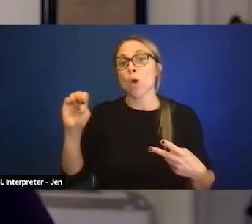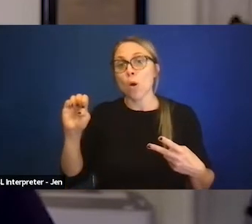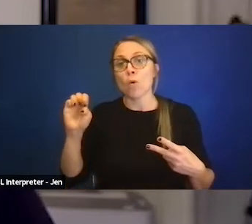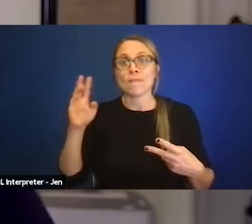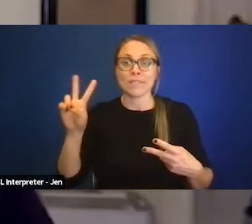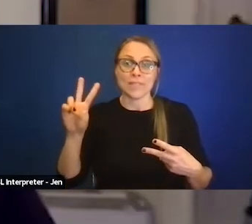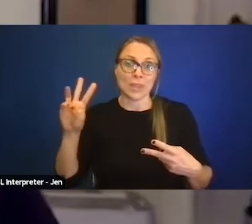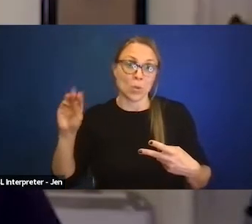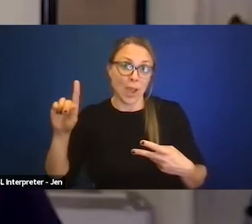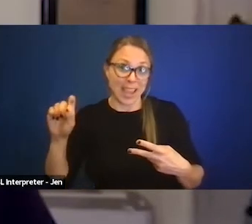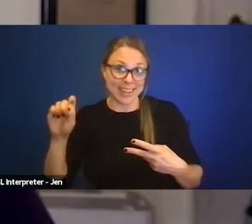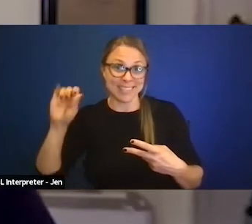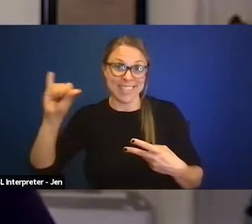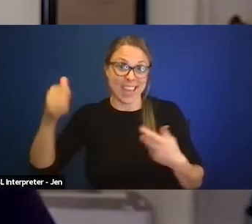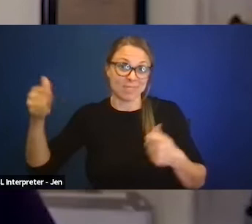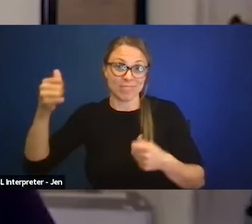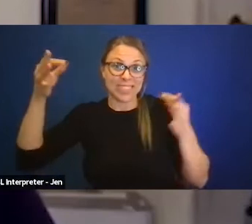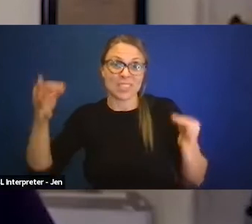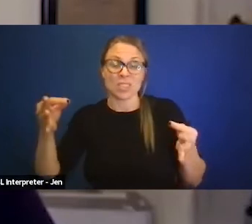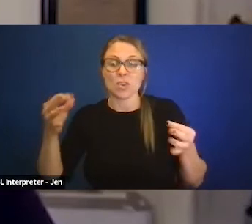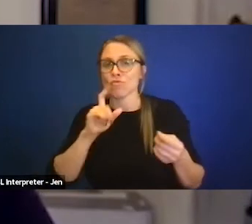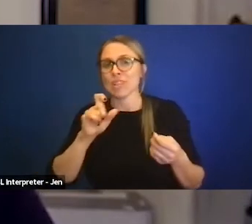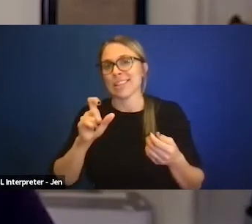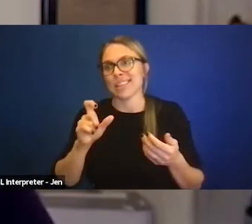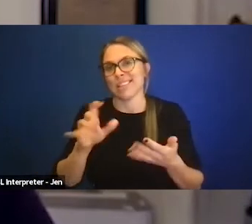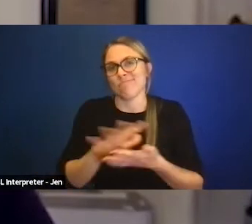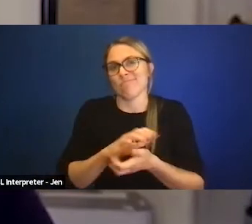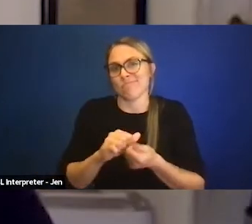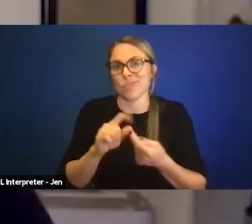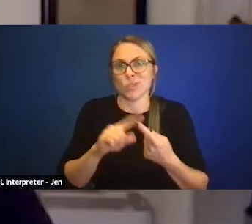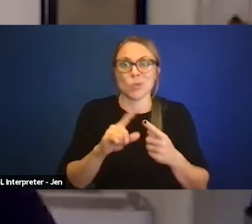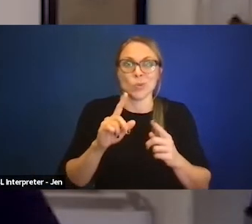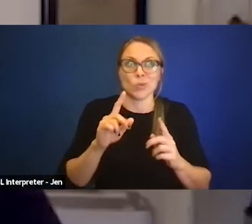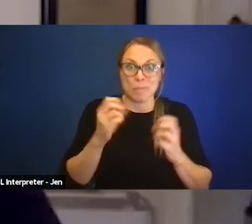that came down is detrimental to many, including disabled individuals,